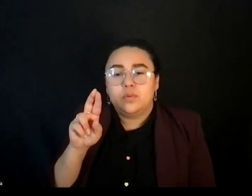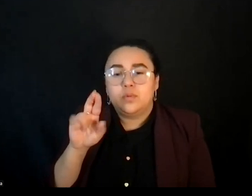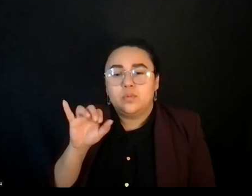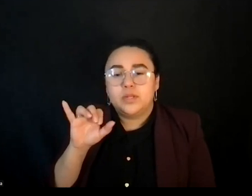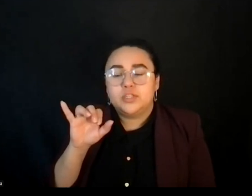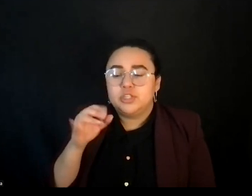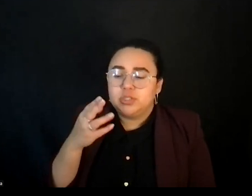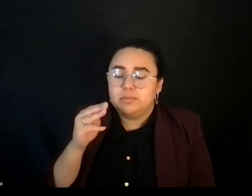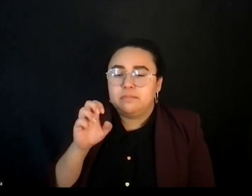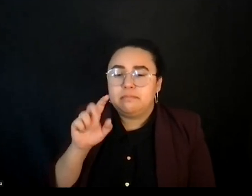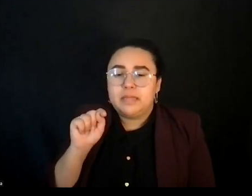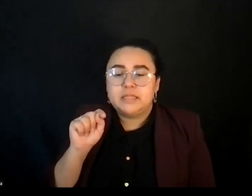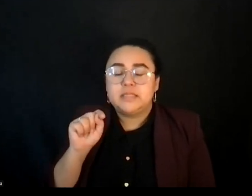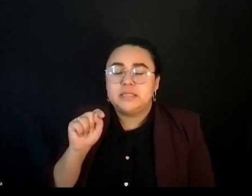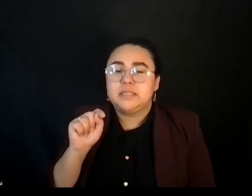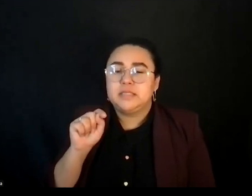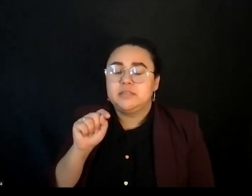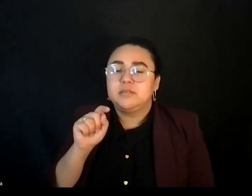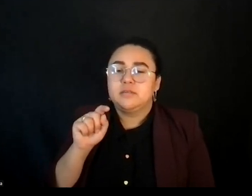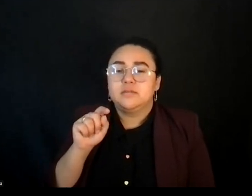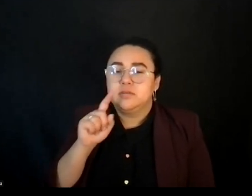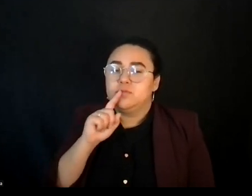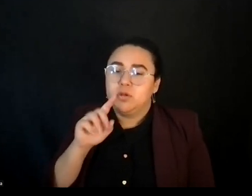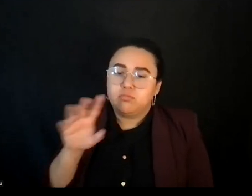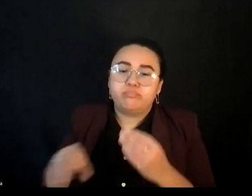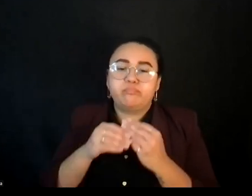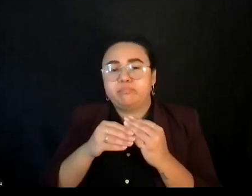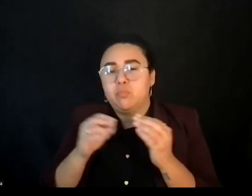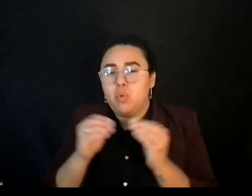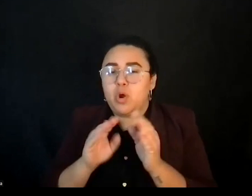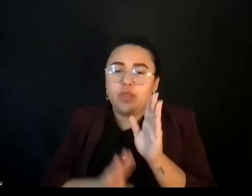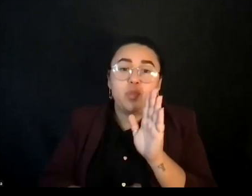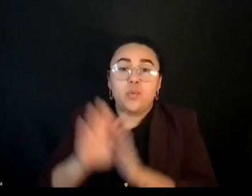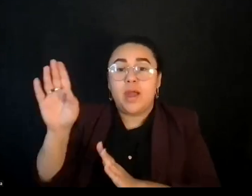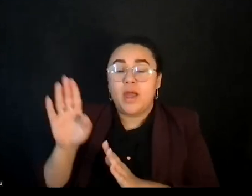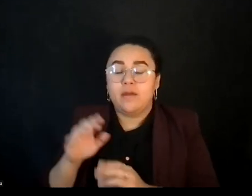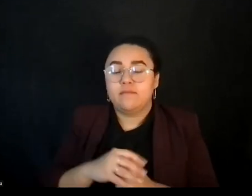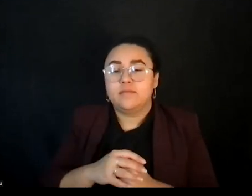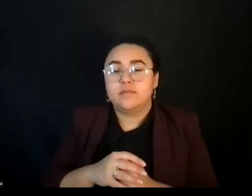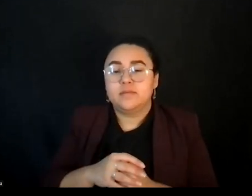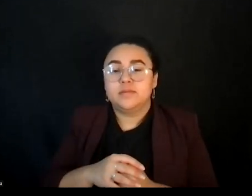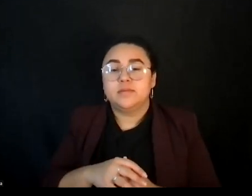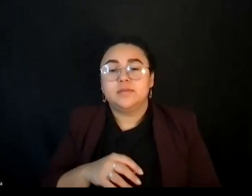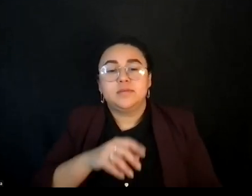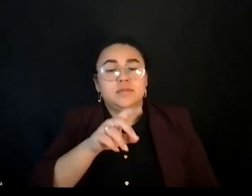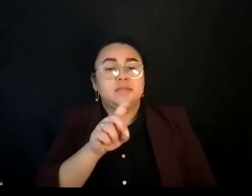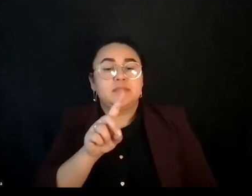Richmond or any part of the country so that it can thrive? Detroit in the flood water.